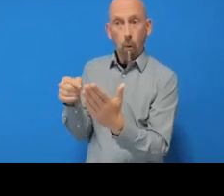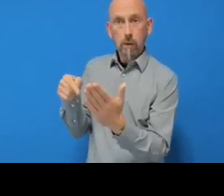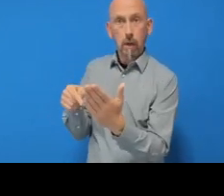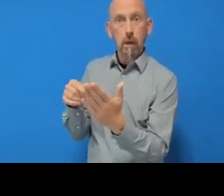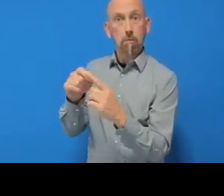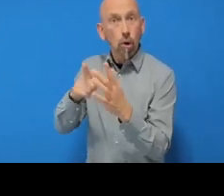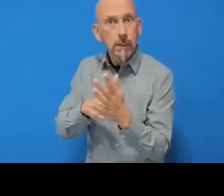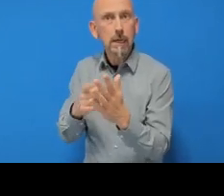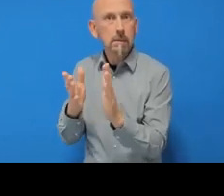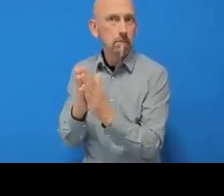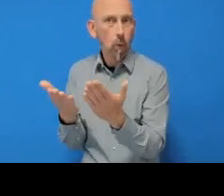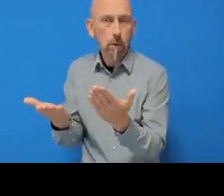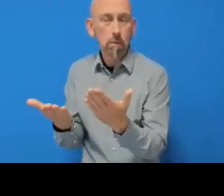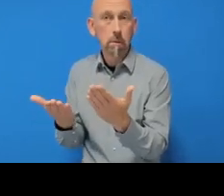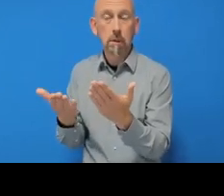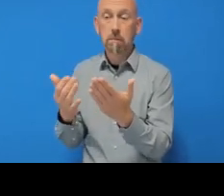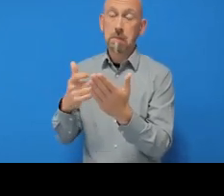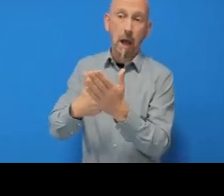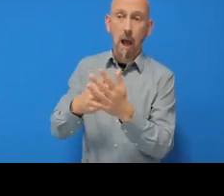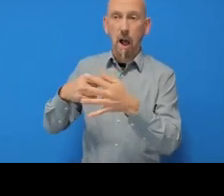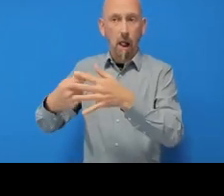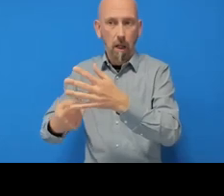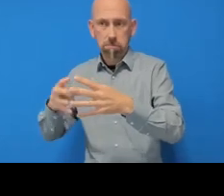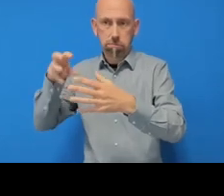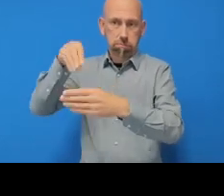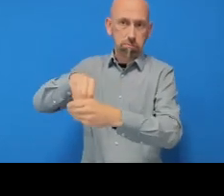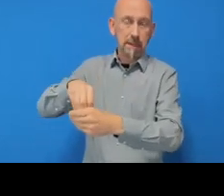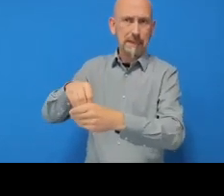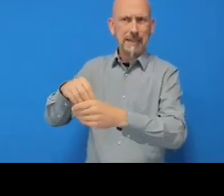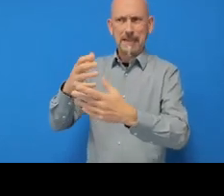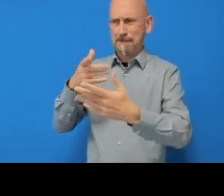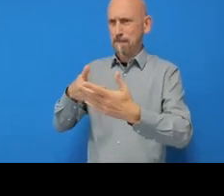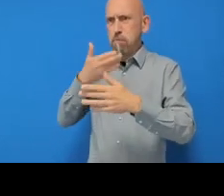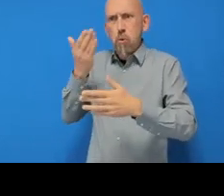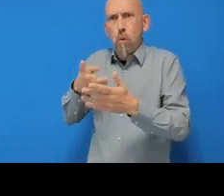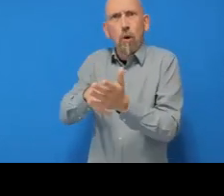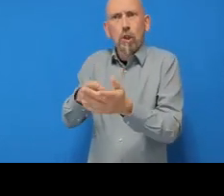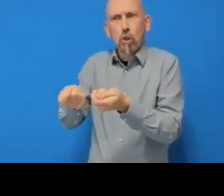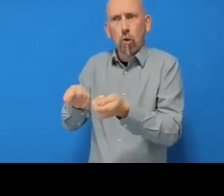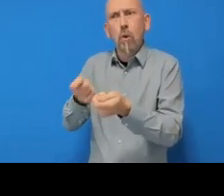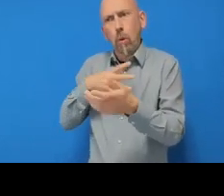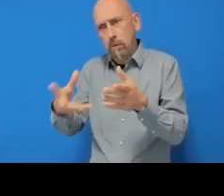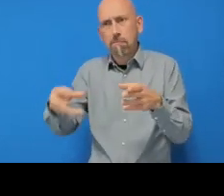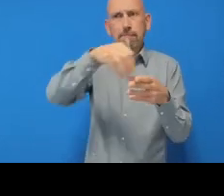related to R and you would now like to add version control to it. And the third option is when you already